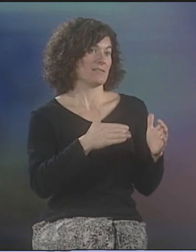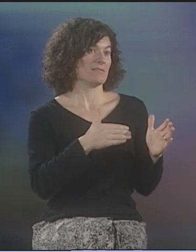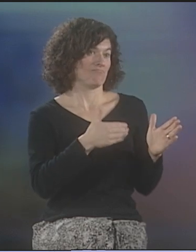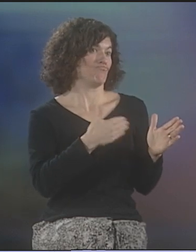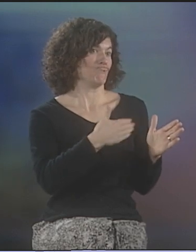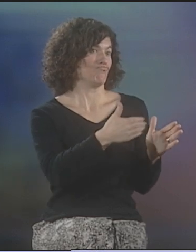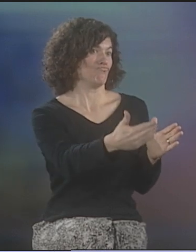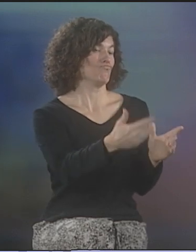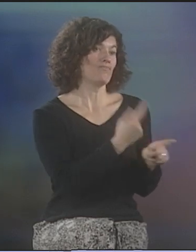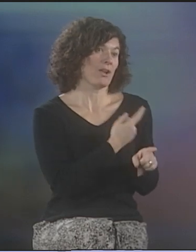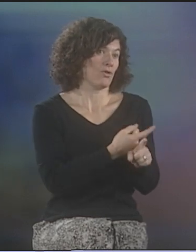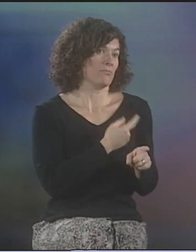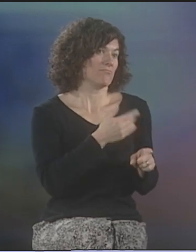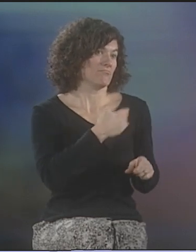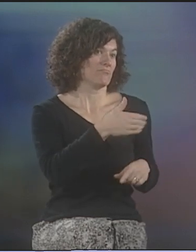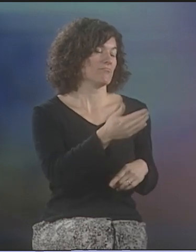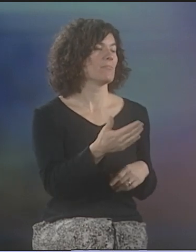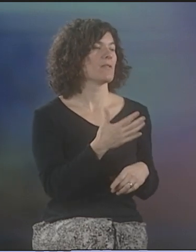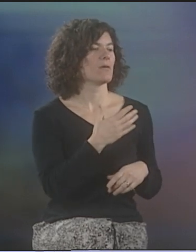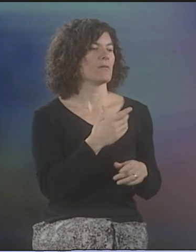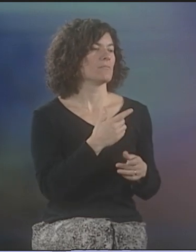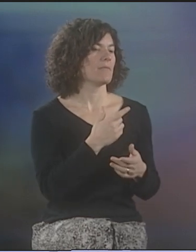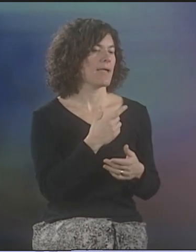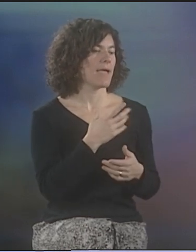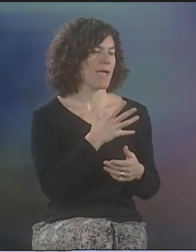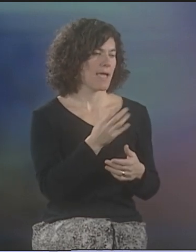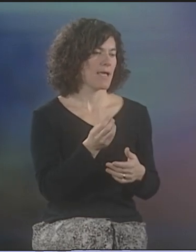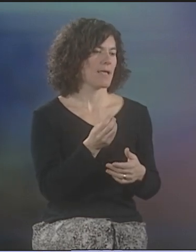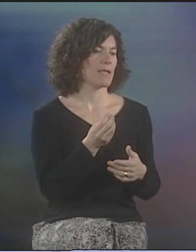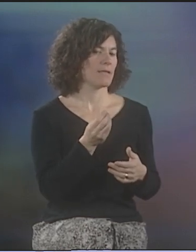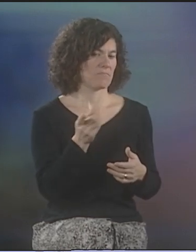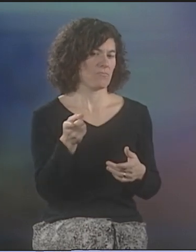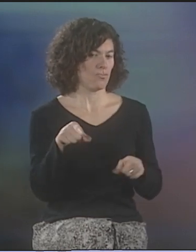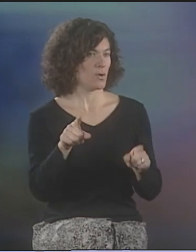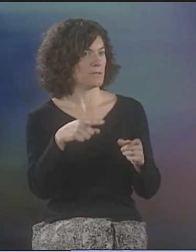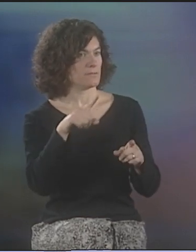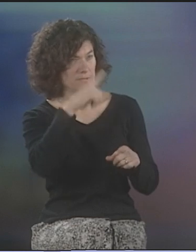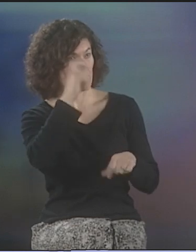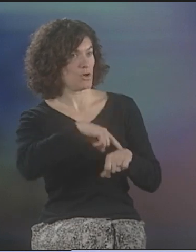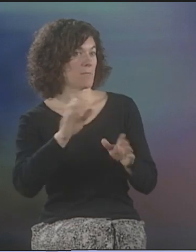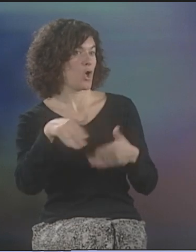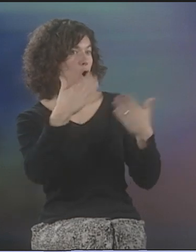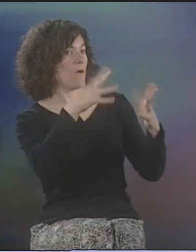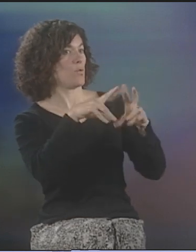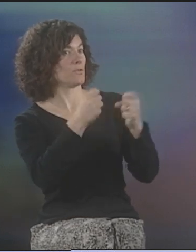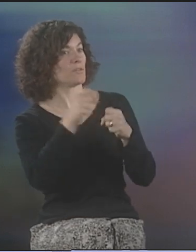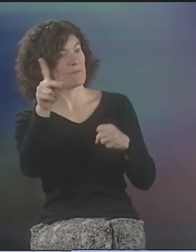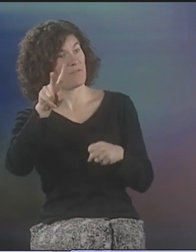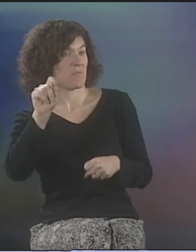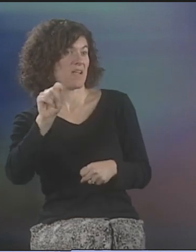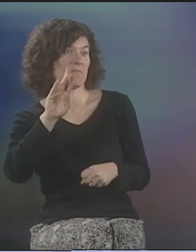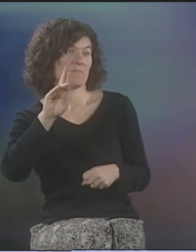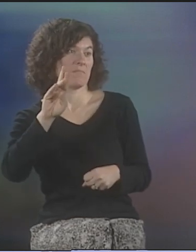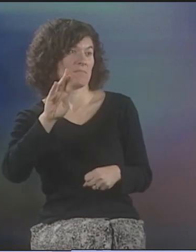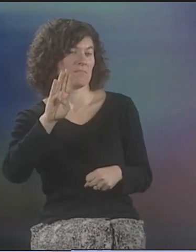AND I WAS TAKING DANCE CLASSES ON A REGULAR BASIS AT THE TIME. DURING THE SUMMER, THAT GROUP